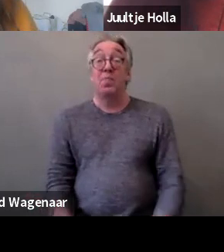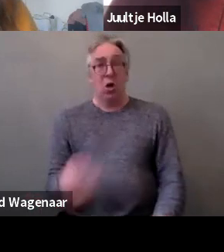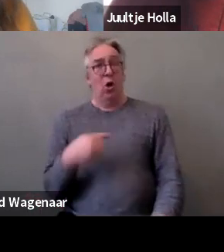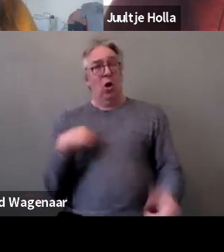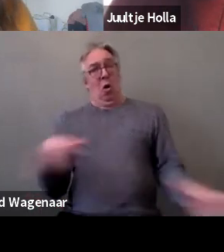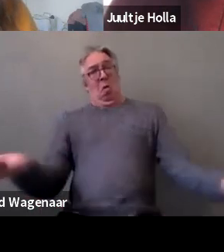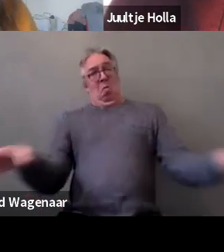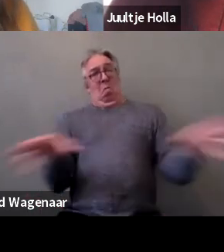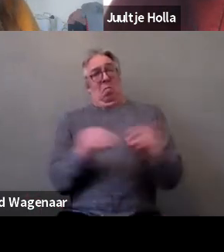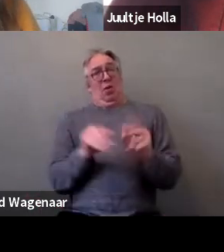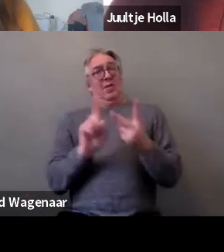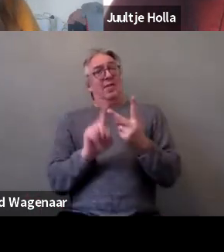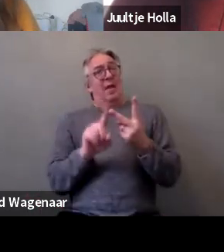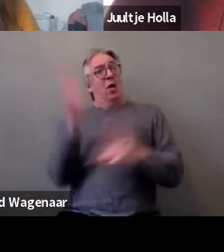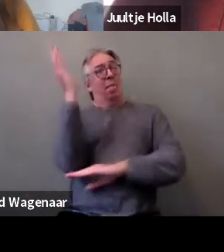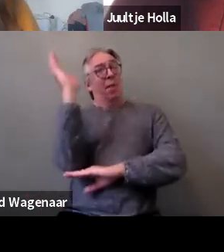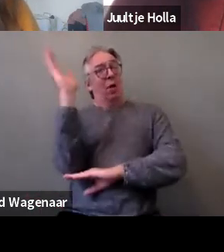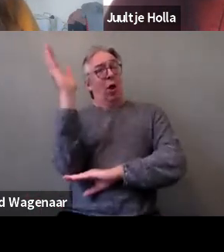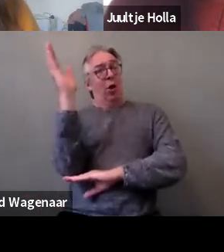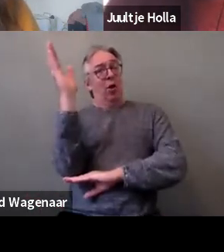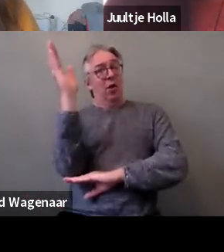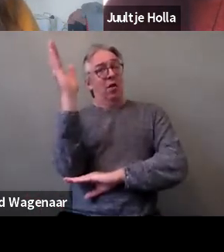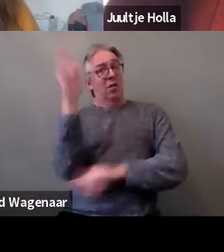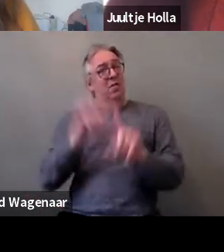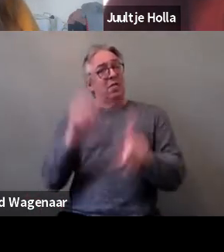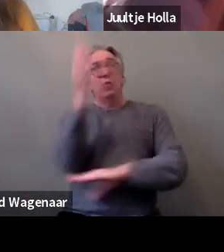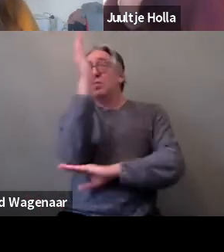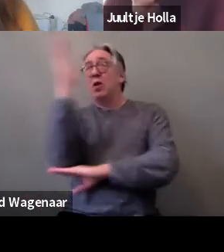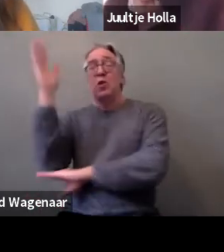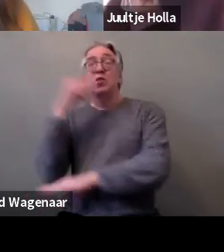in the second panel, we really need to work at all levels